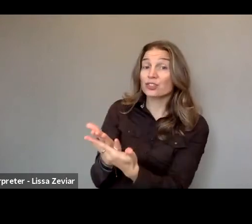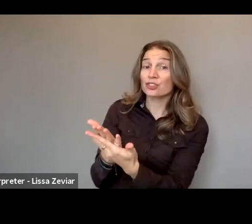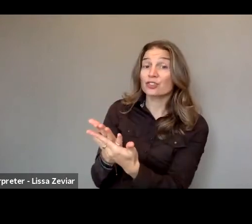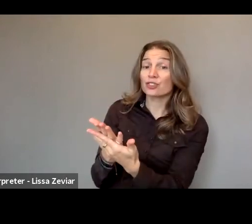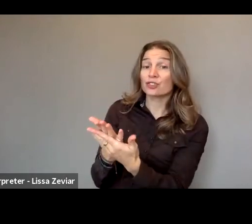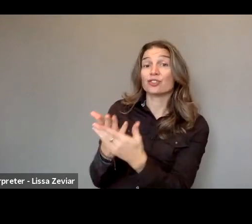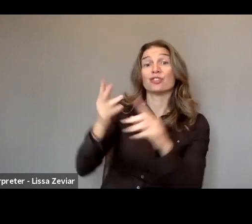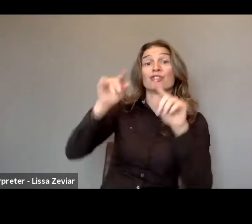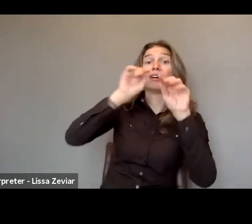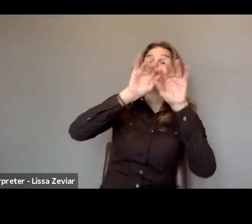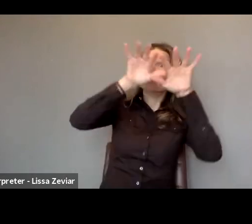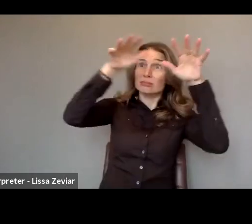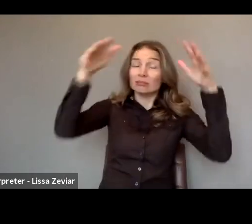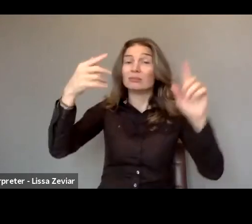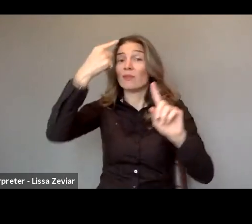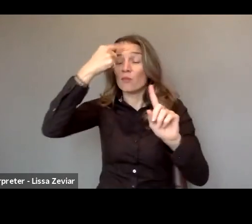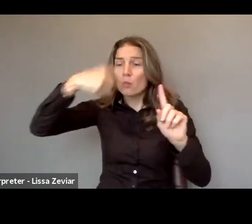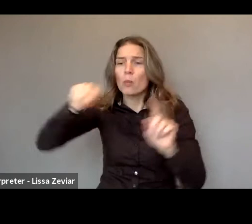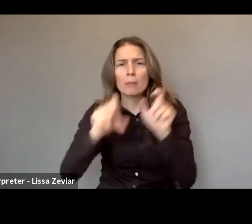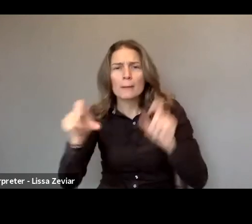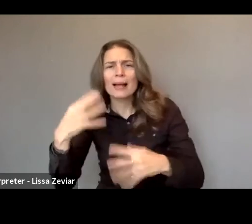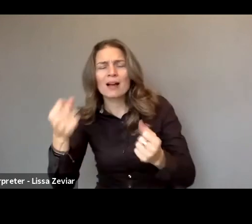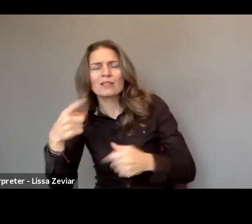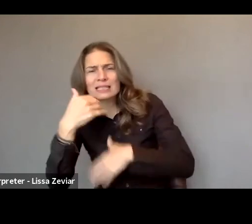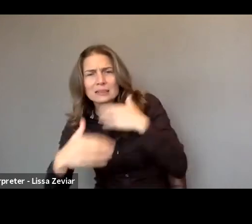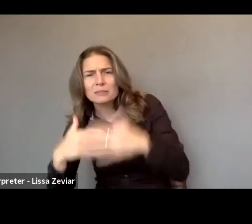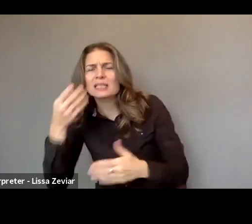at compensating people with disabilities especially women and girls